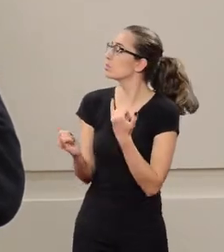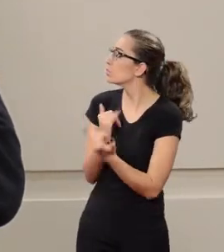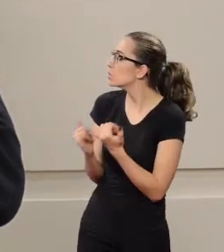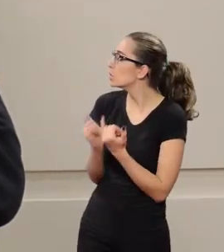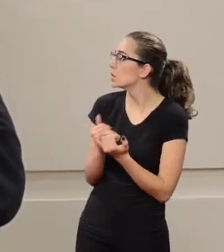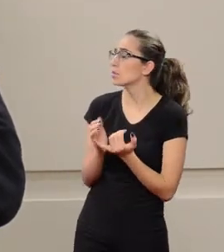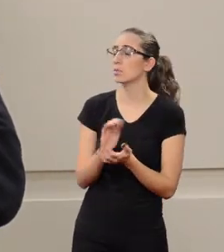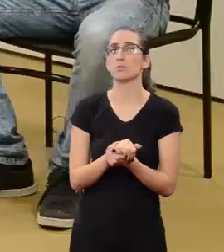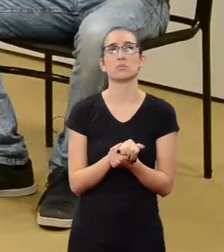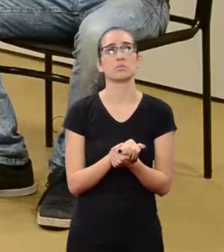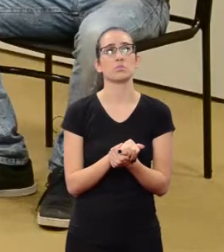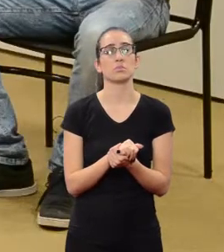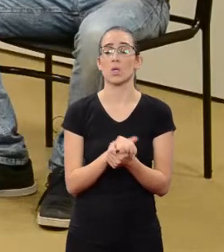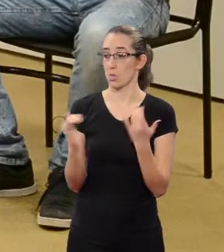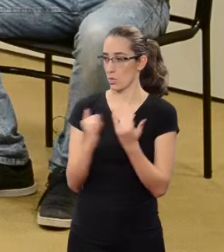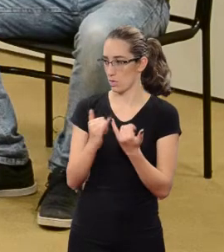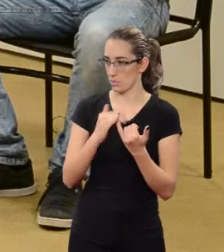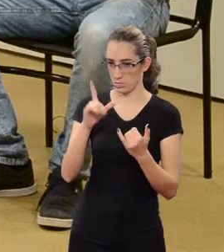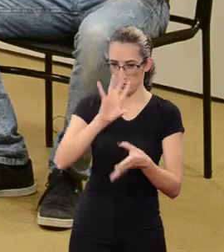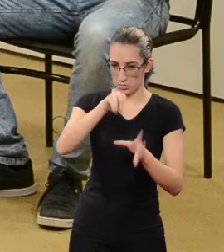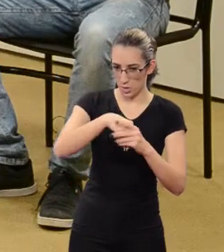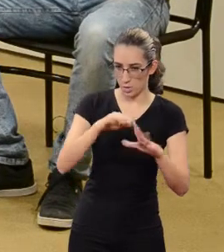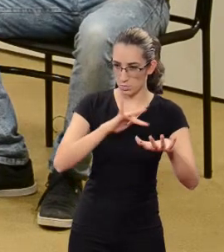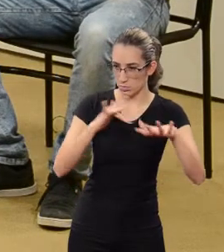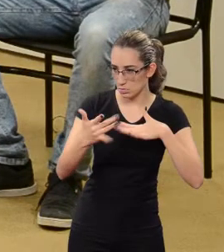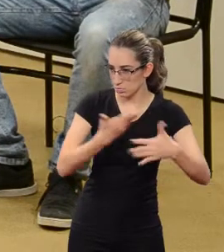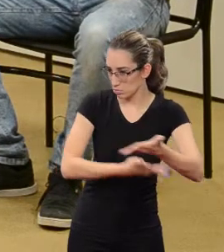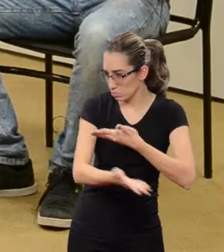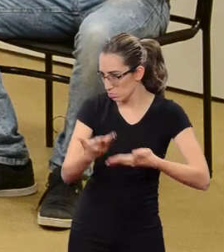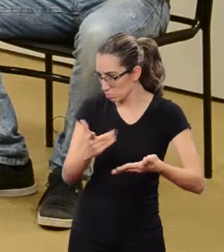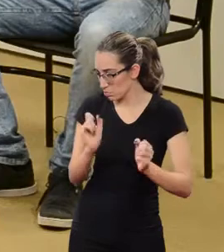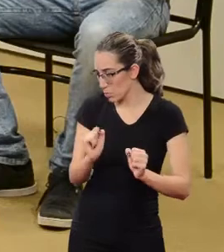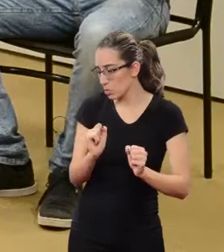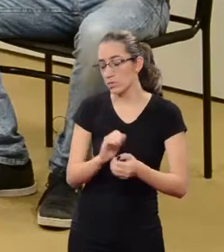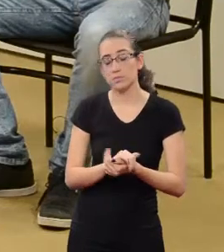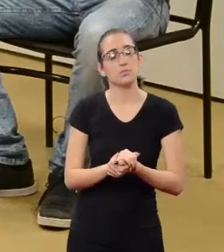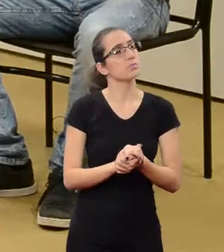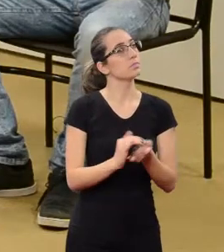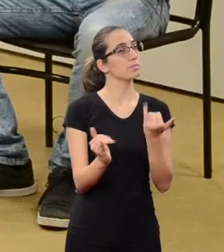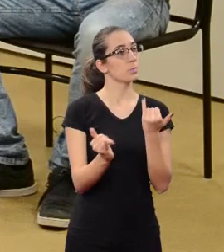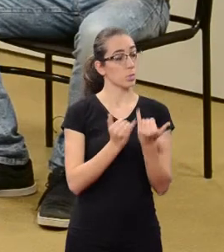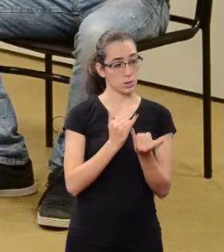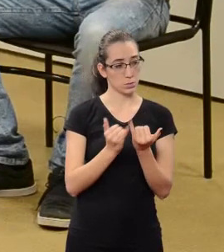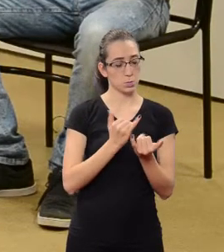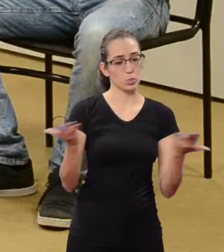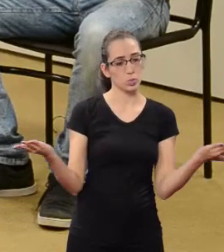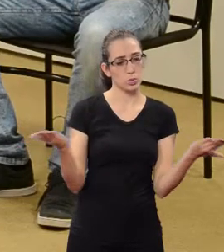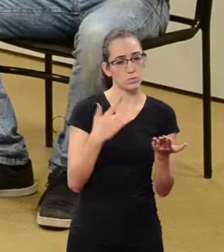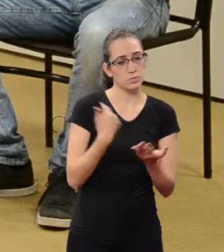The matter of interaction in social networks. What do we notice today?